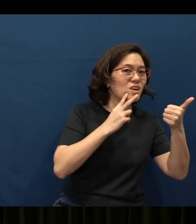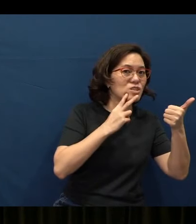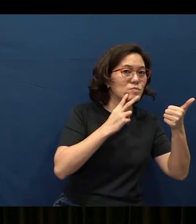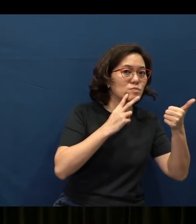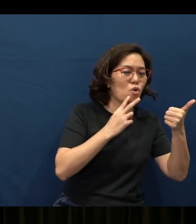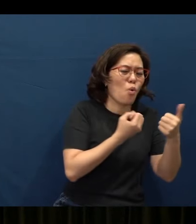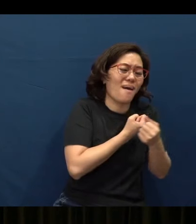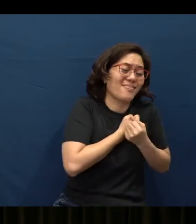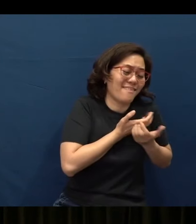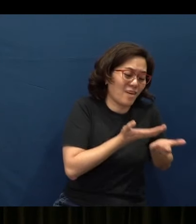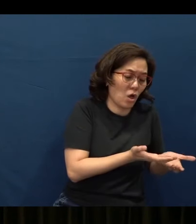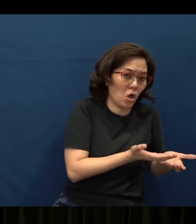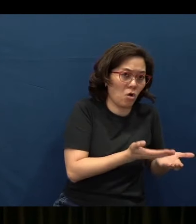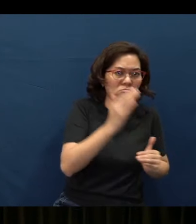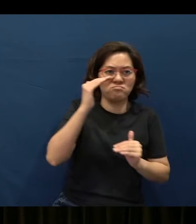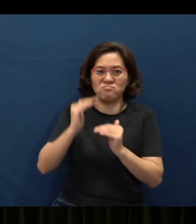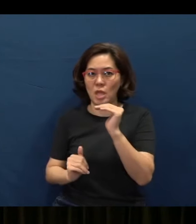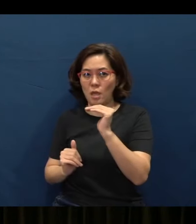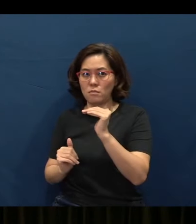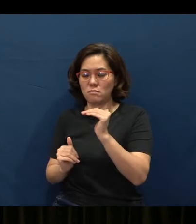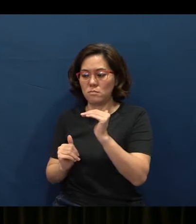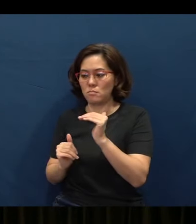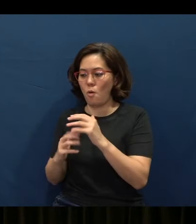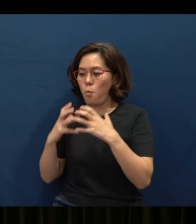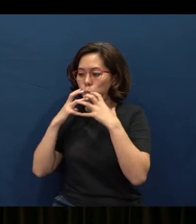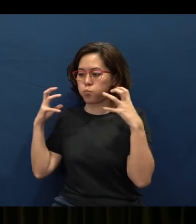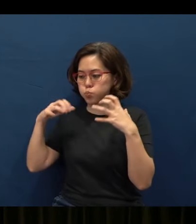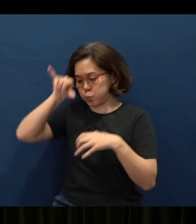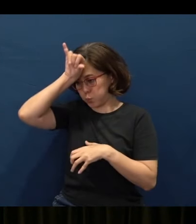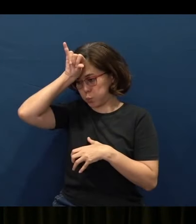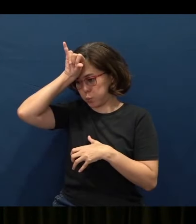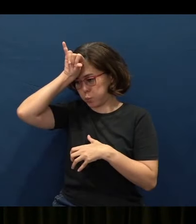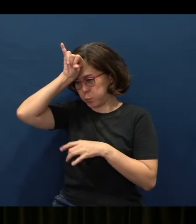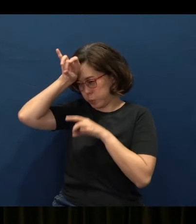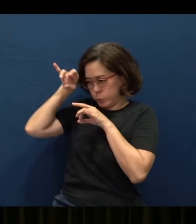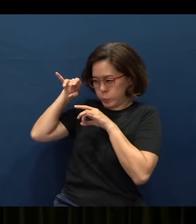love is than a fatted ox and hatred with it.”